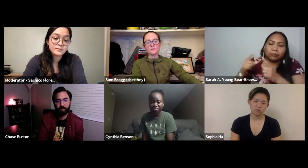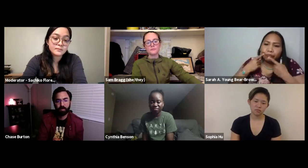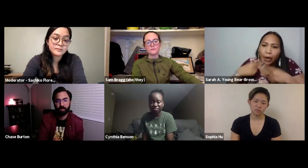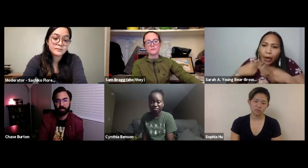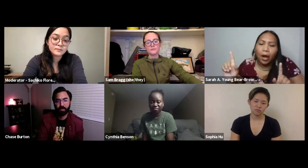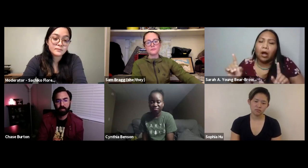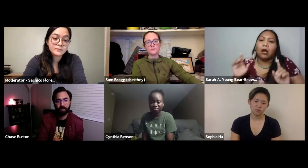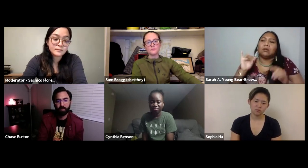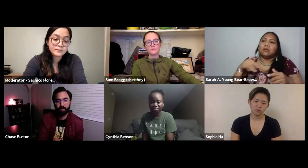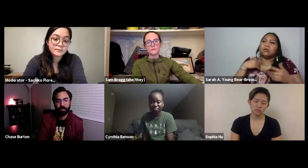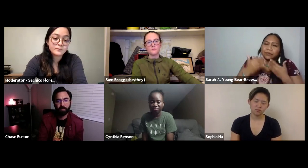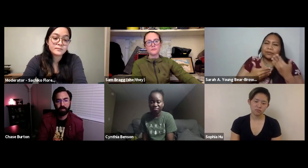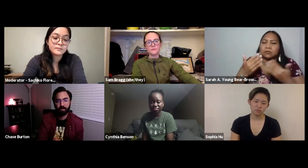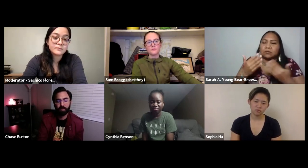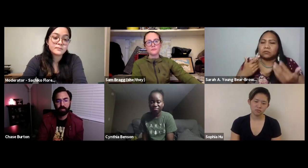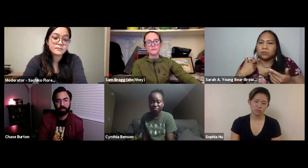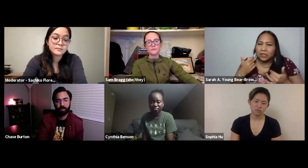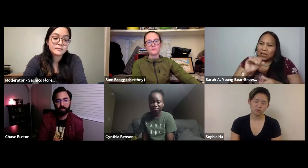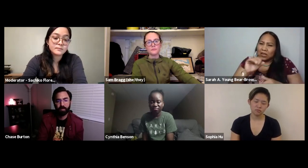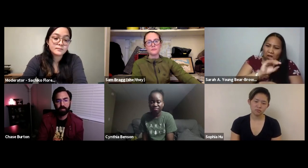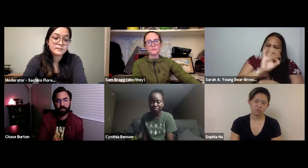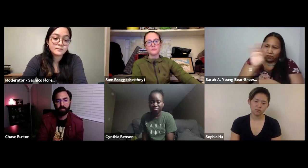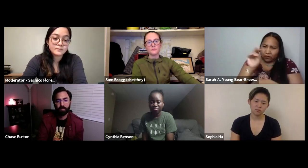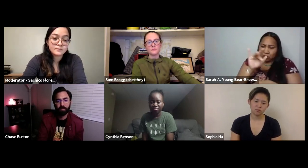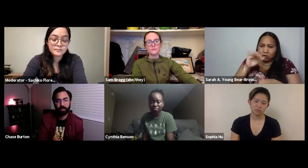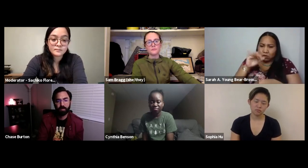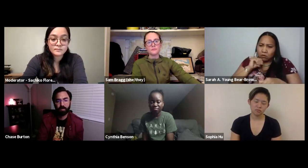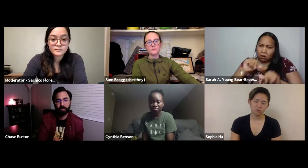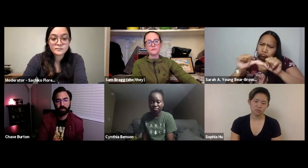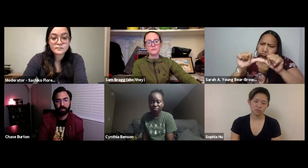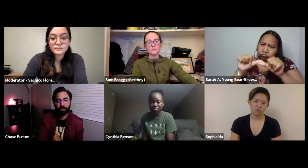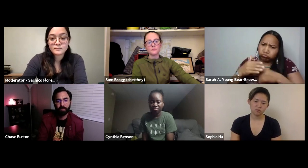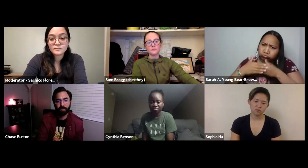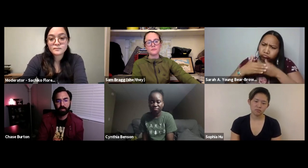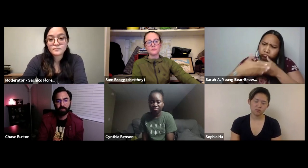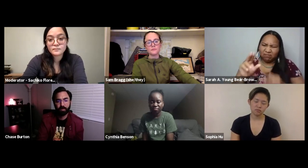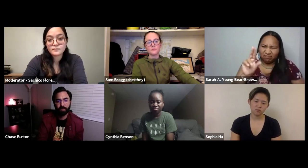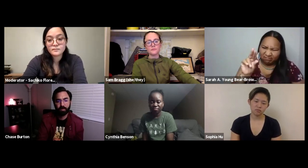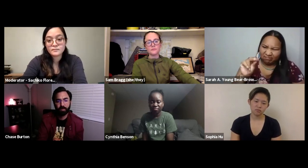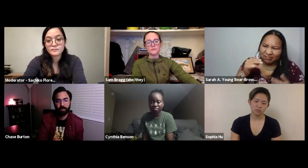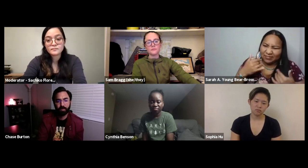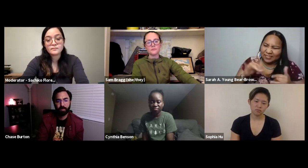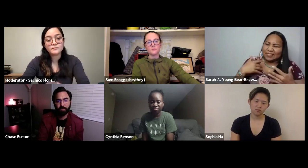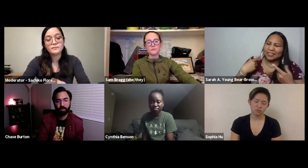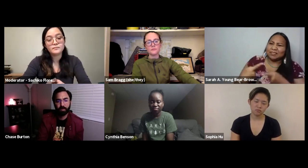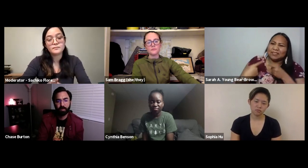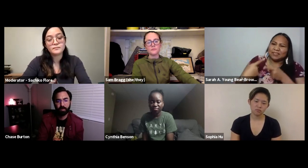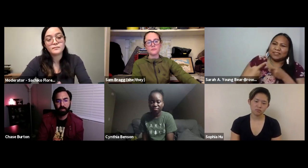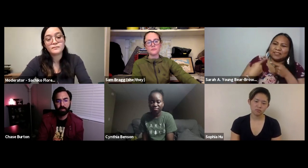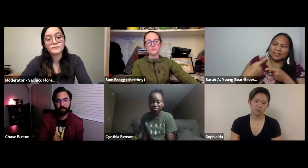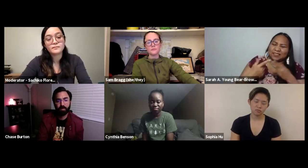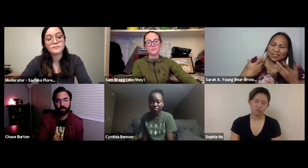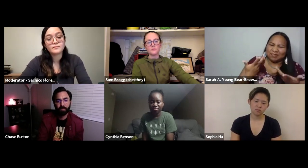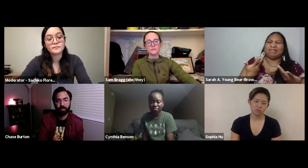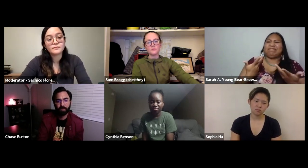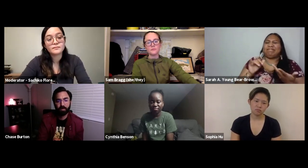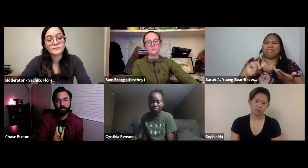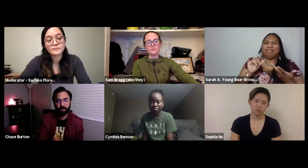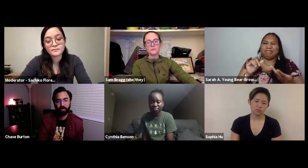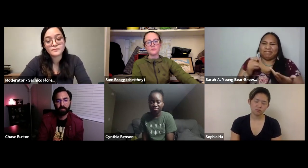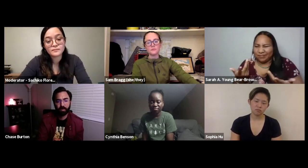said okay that they would provide an interpreter on the screen but that didn't happen.